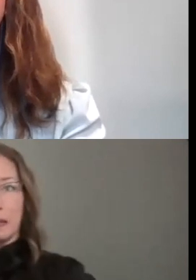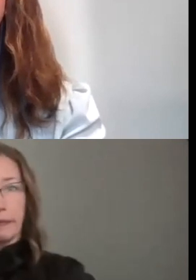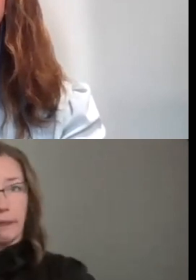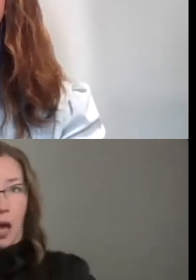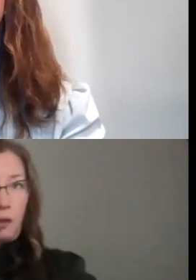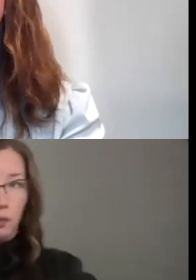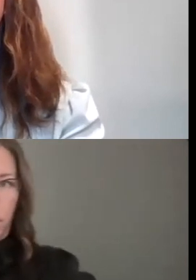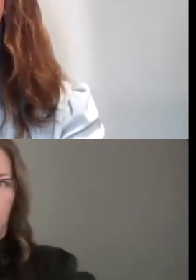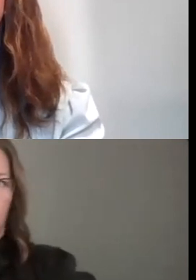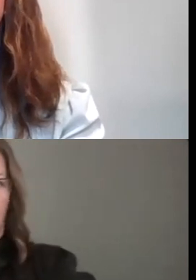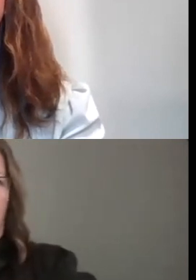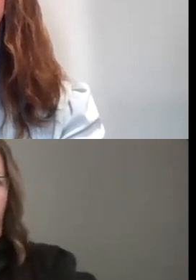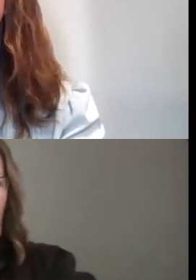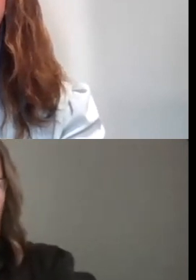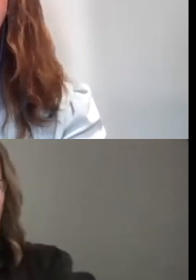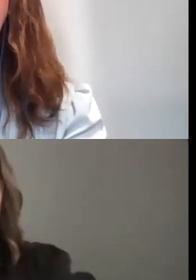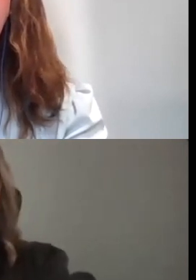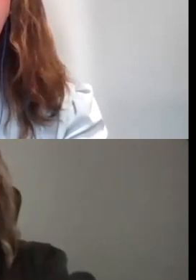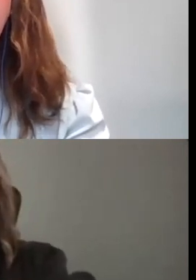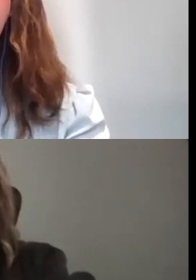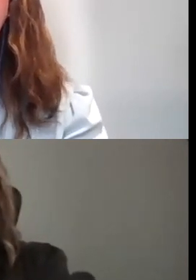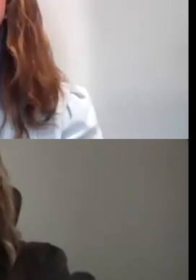PUT THOSE IN TH,E THE Q&A.